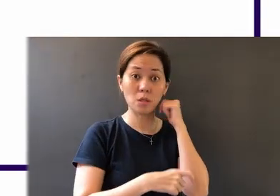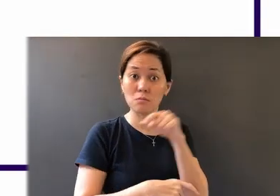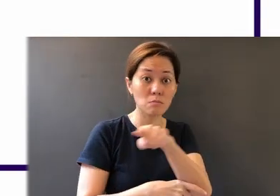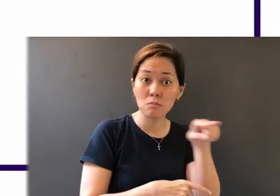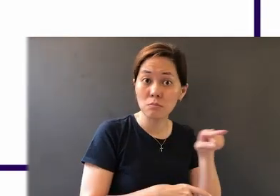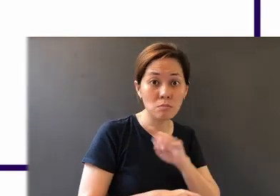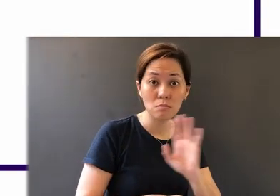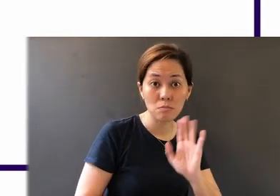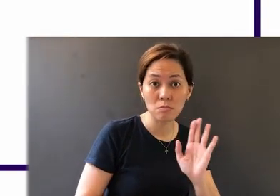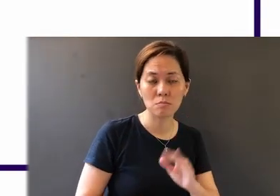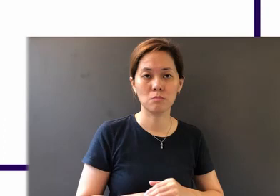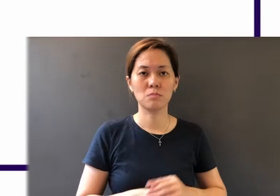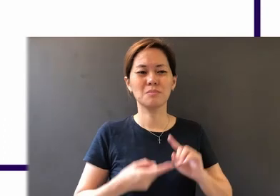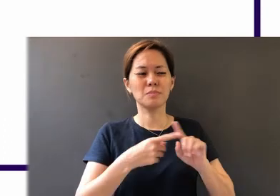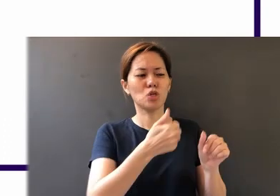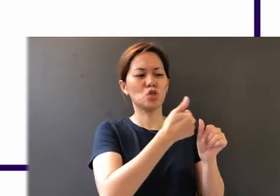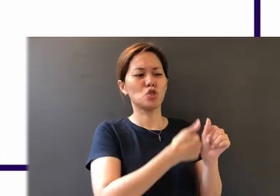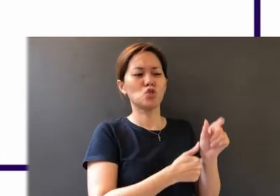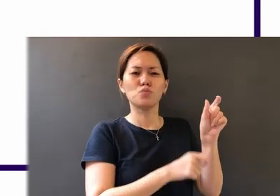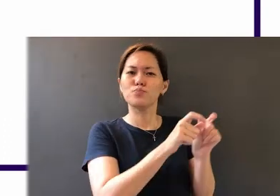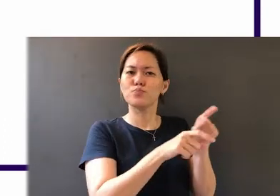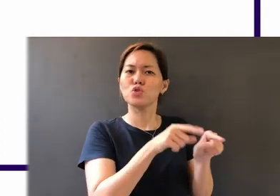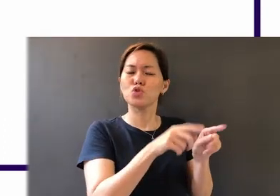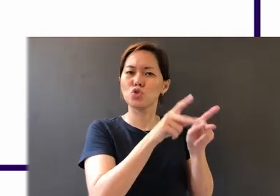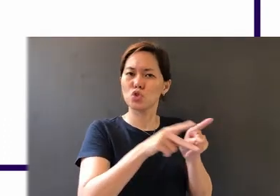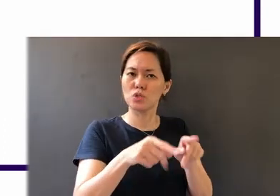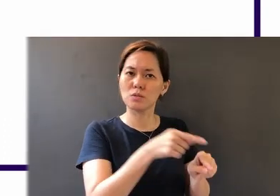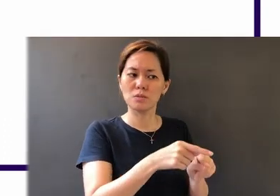But each person is tempted when he is lured